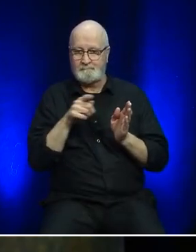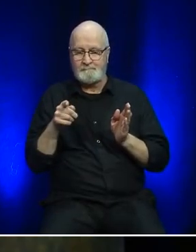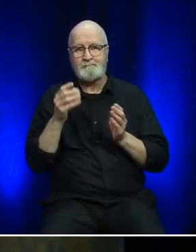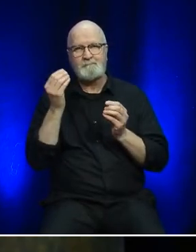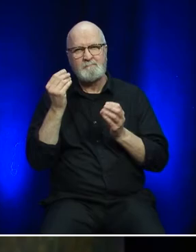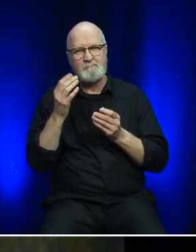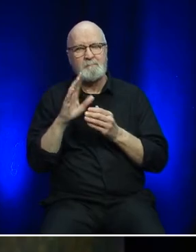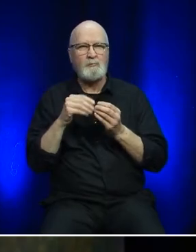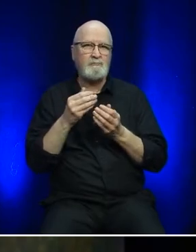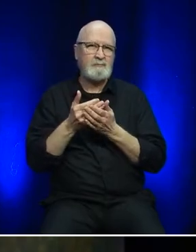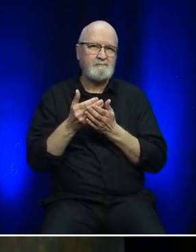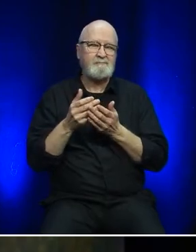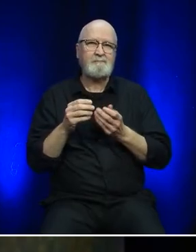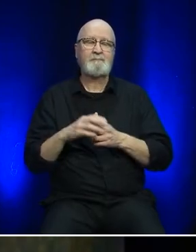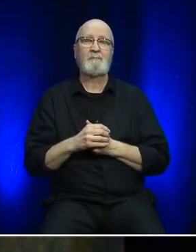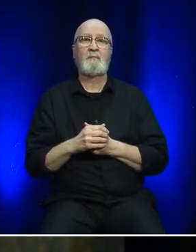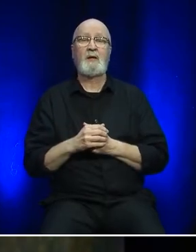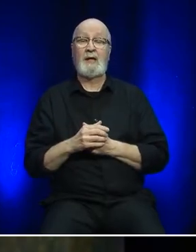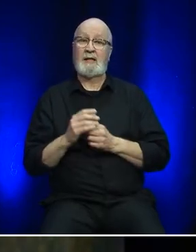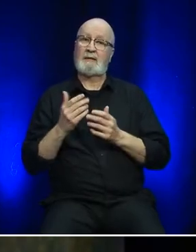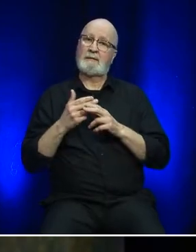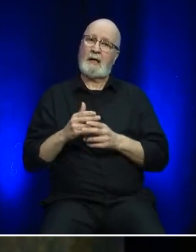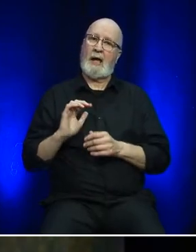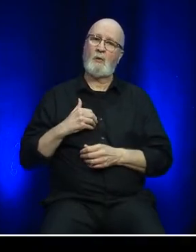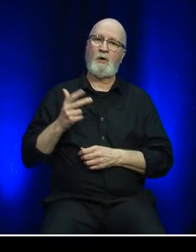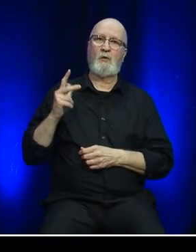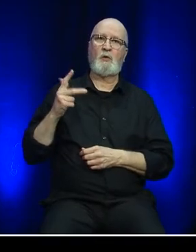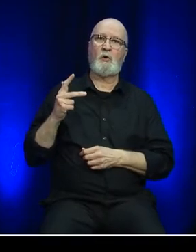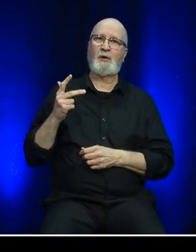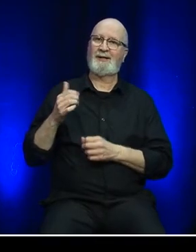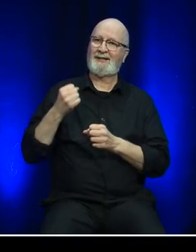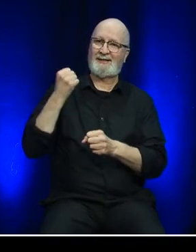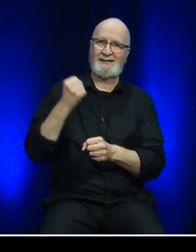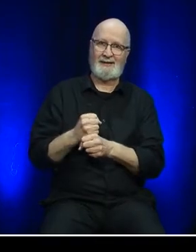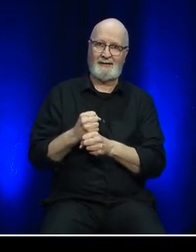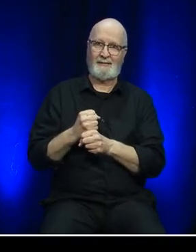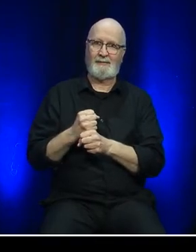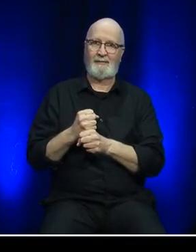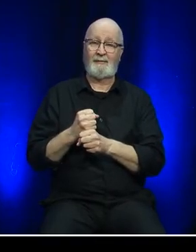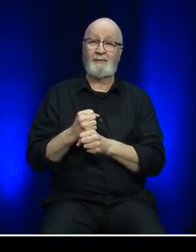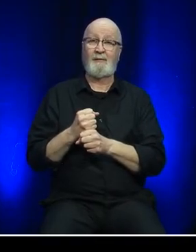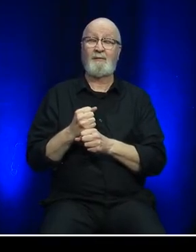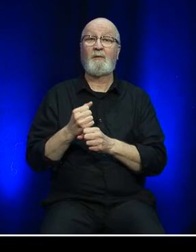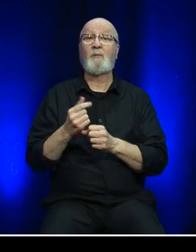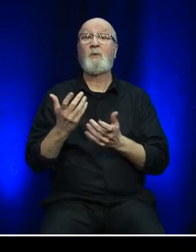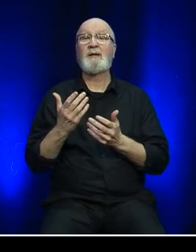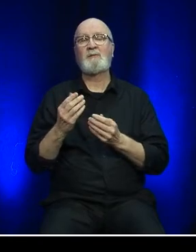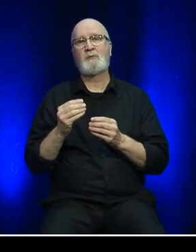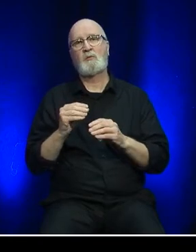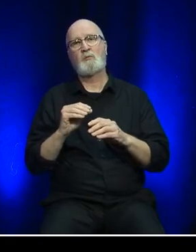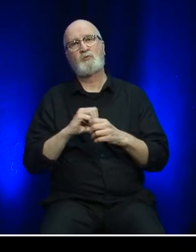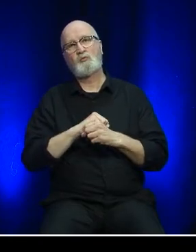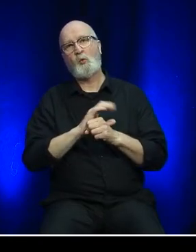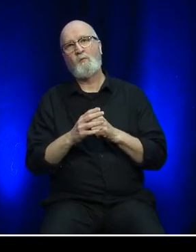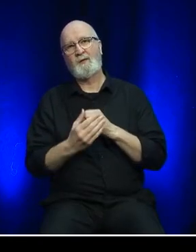This marks the third fiscal year adversely impacted because of the Covid-19 pandemic.